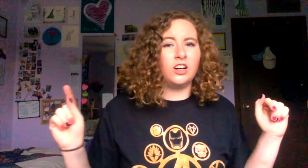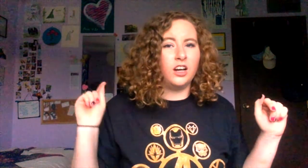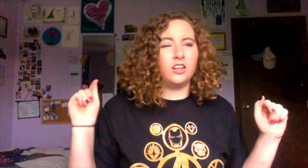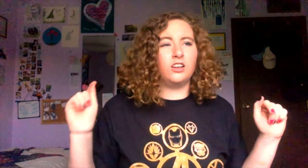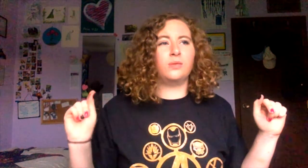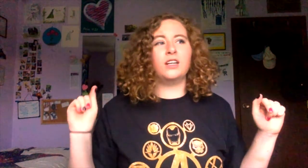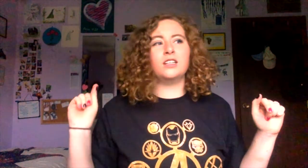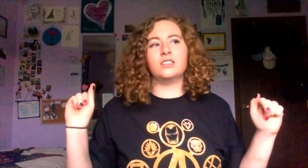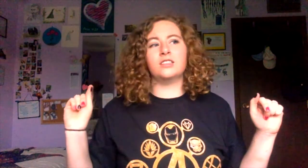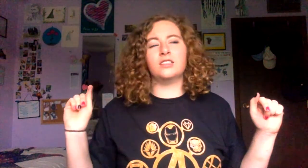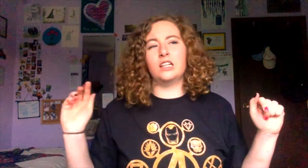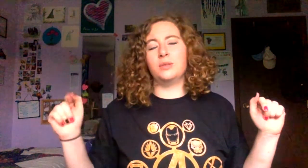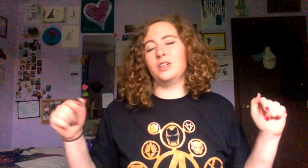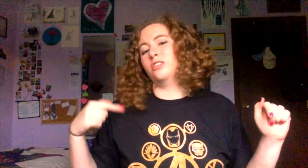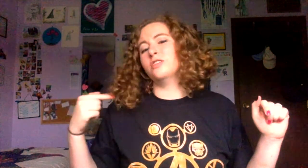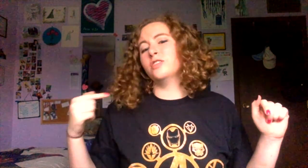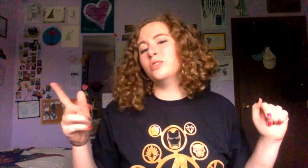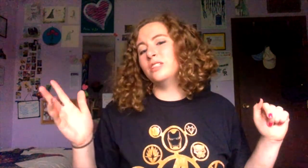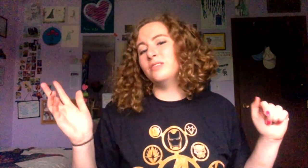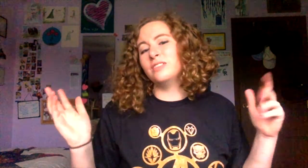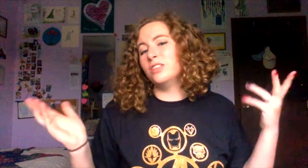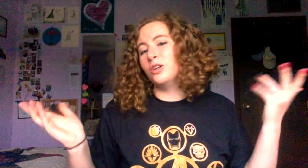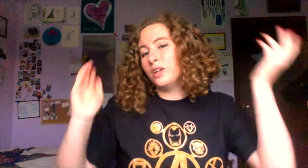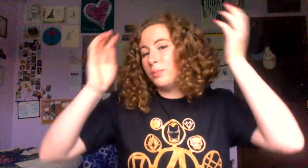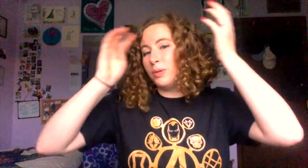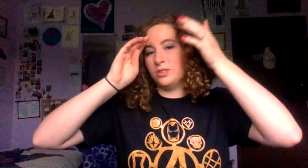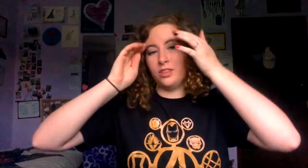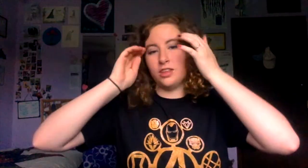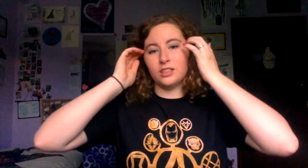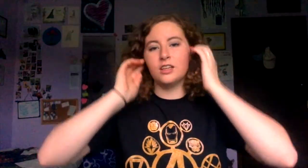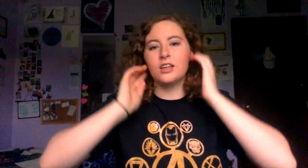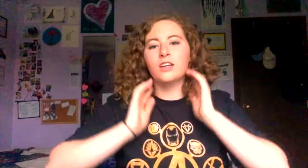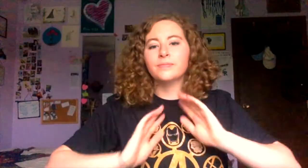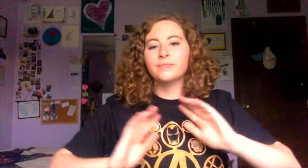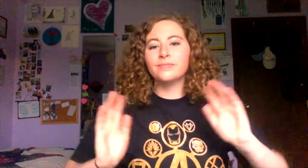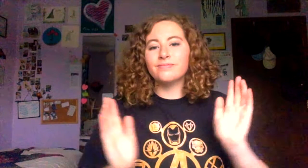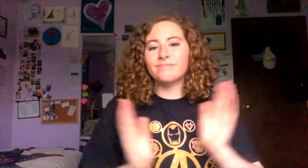on so it's easier for you to know when I post things.